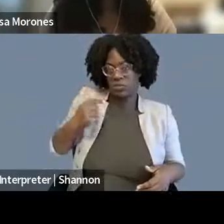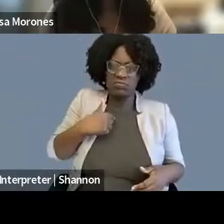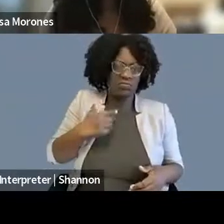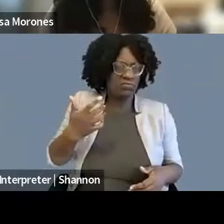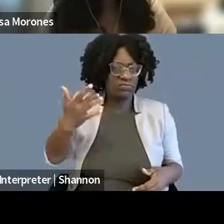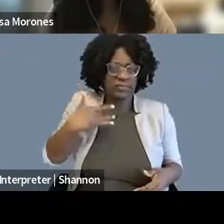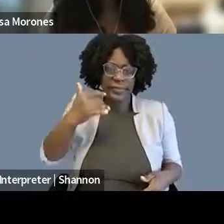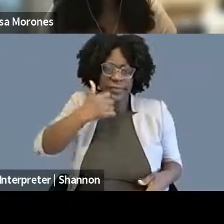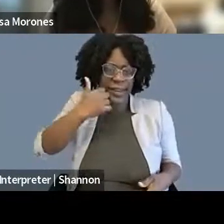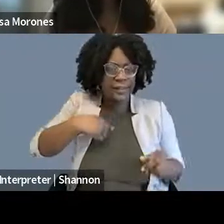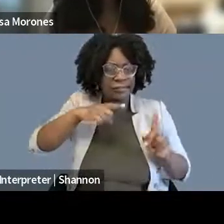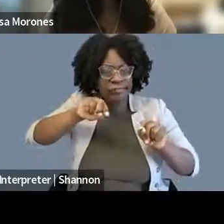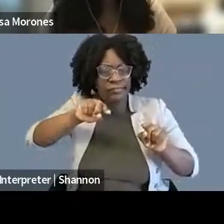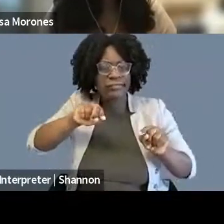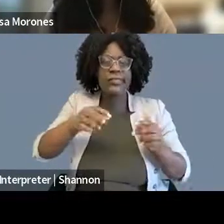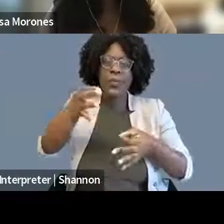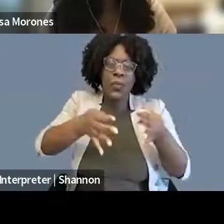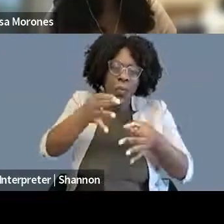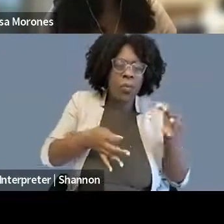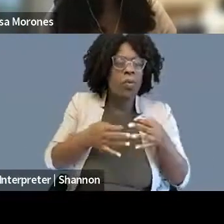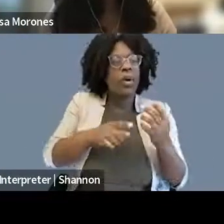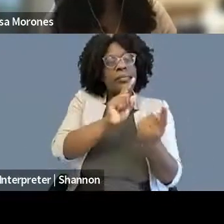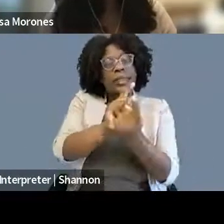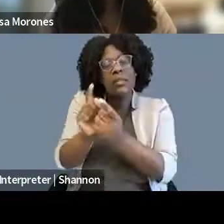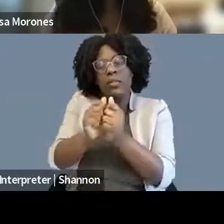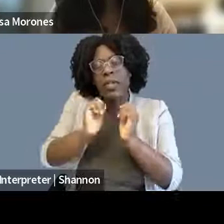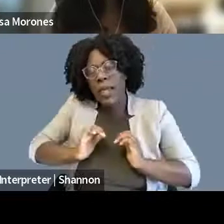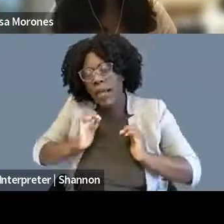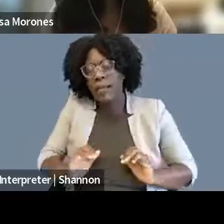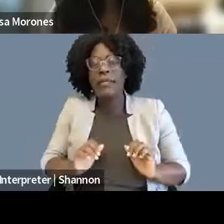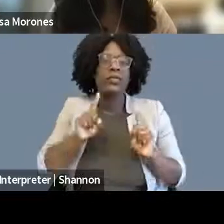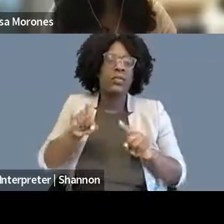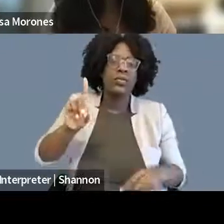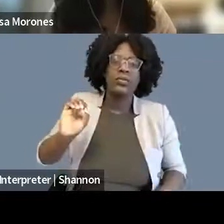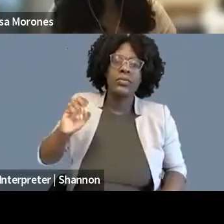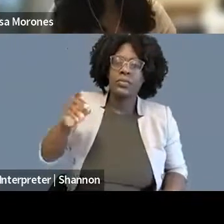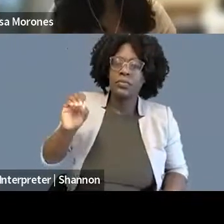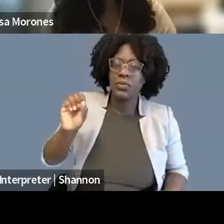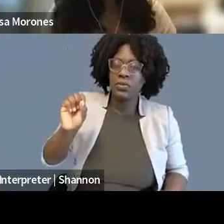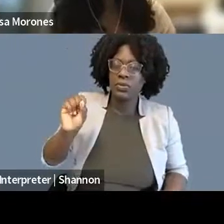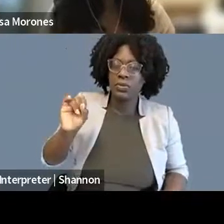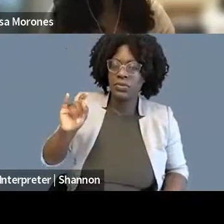I was meeting with clients, going to depositions, all of the kinds of things that you imagine,